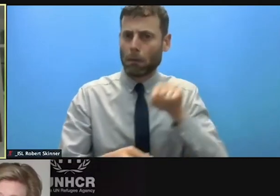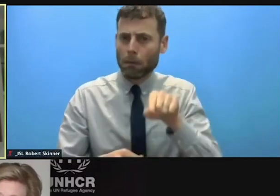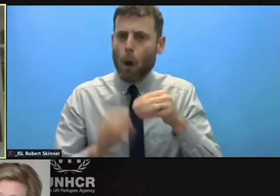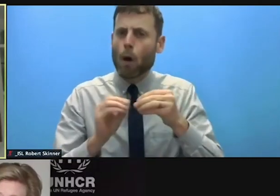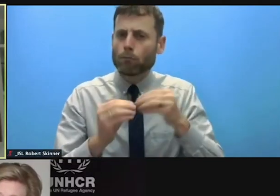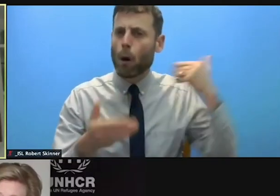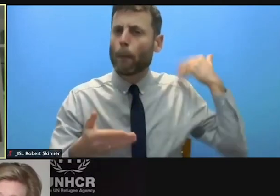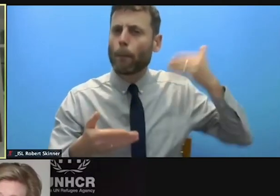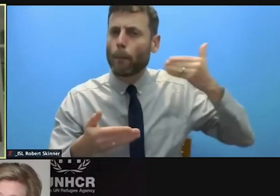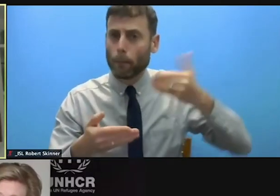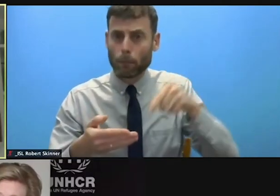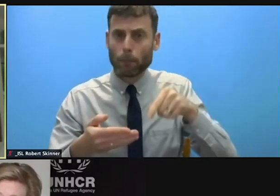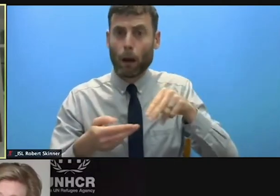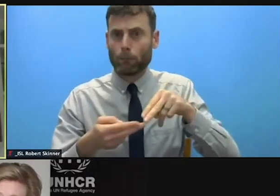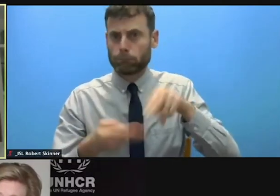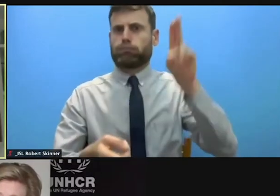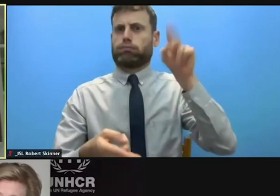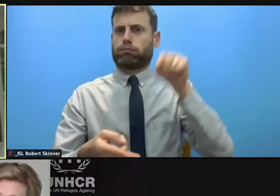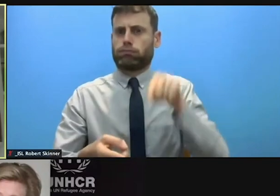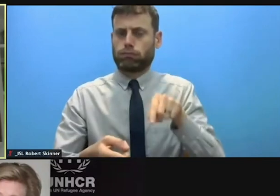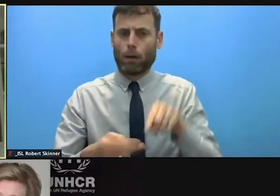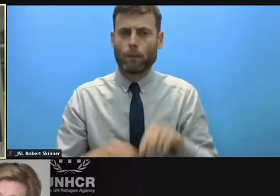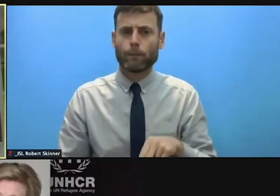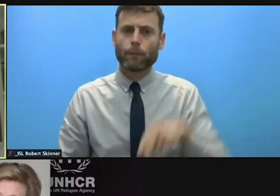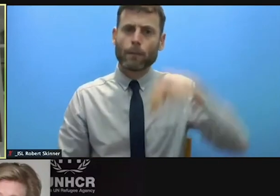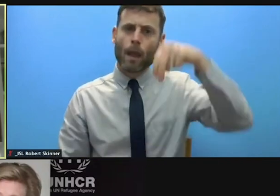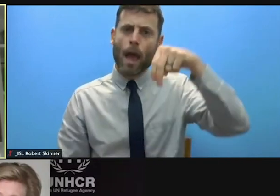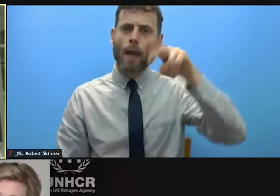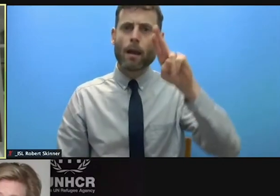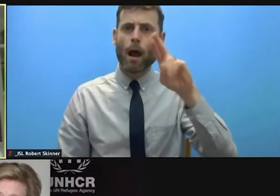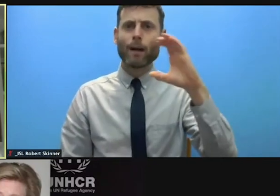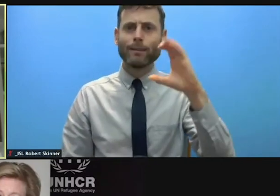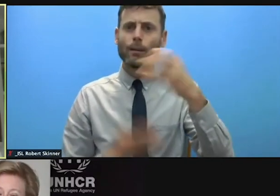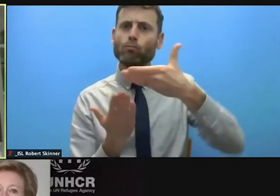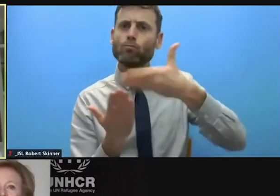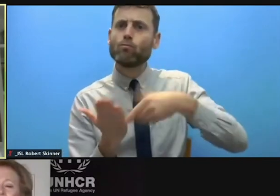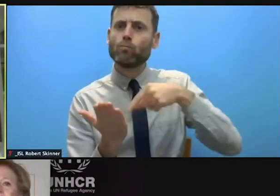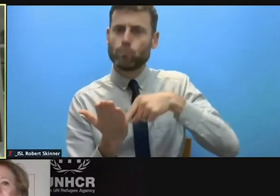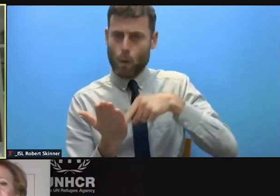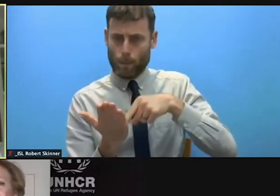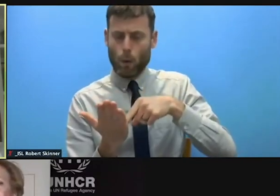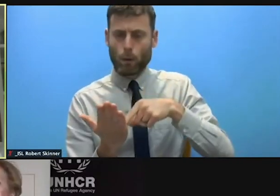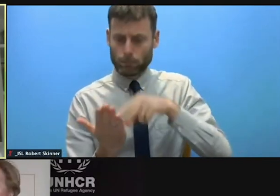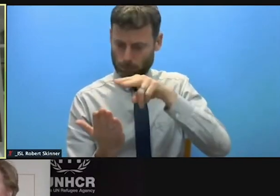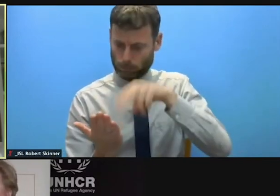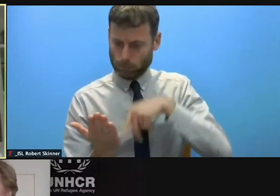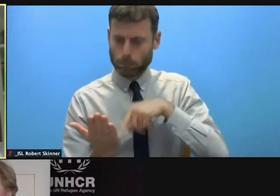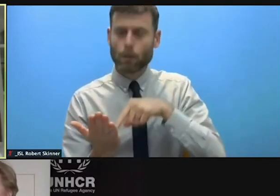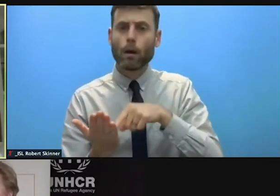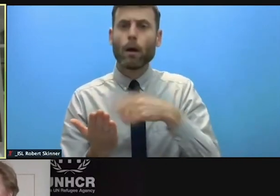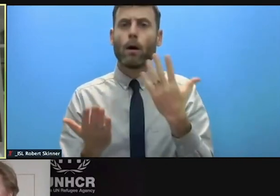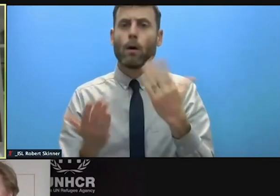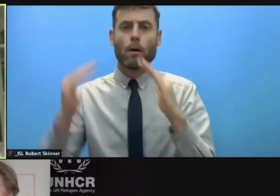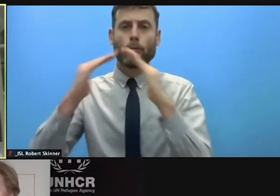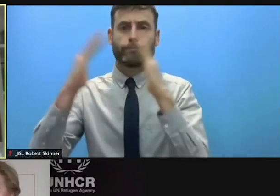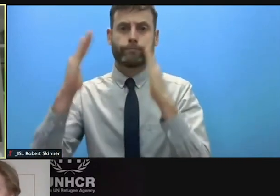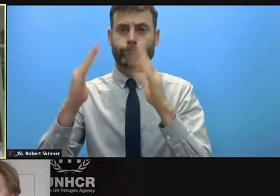crisis area include forced displacement, we've touched on that, xenophobia, stigmatization,